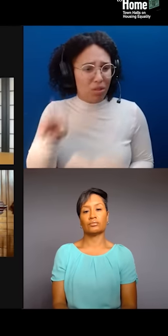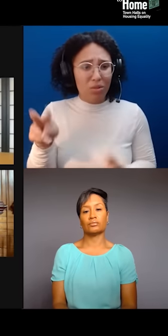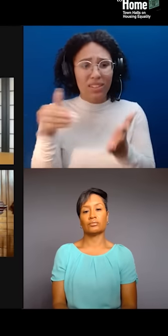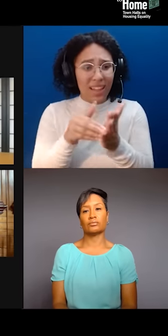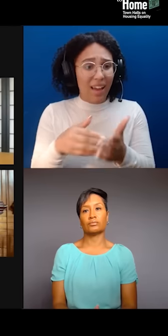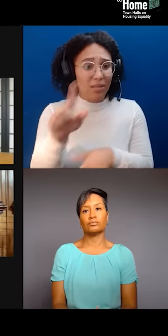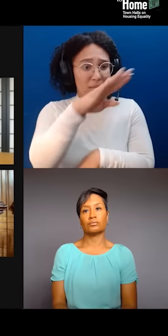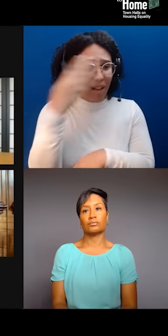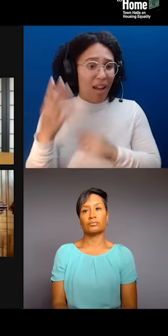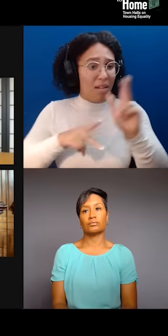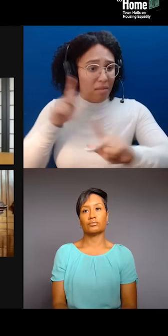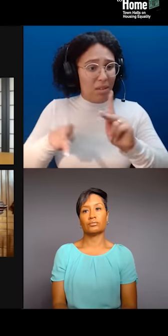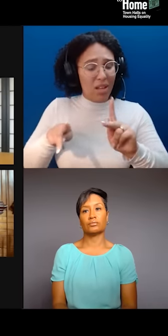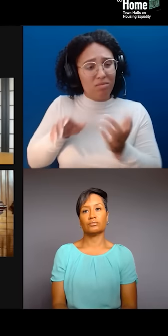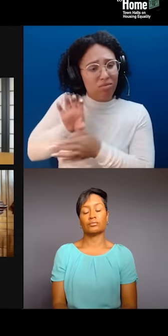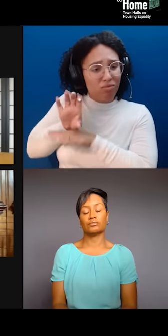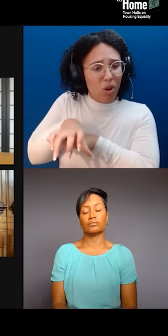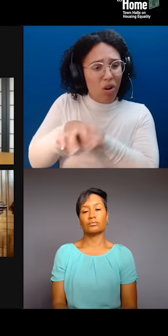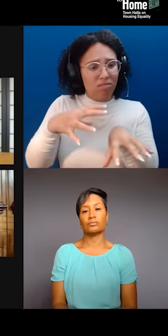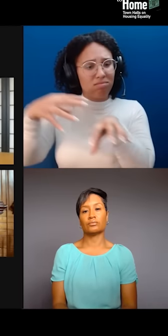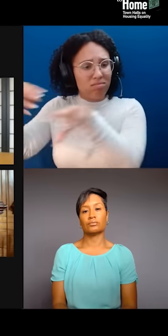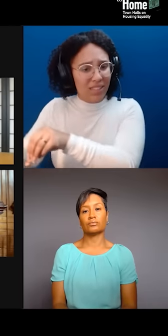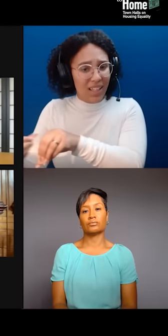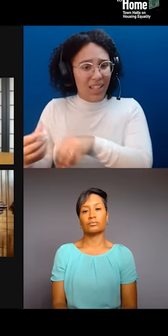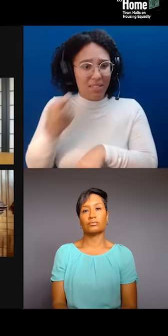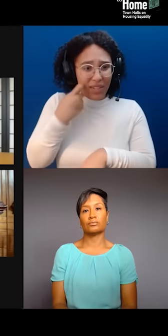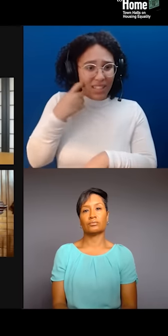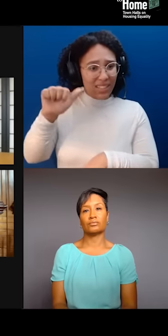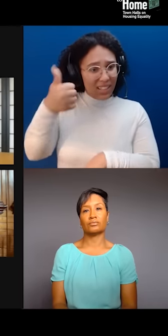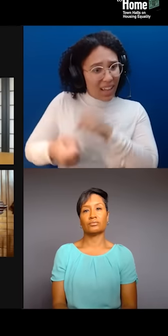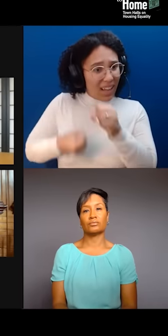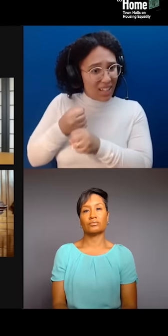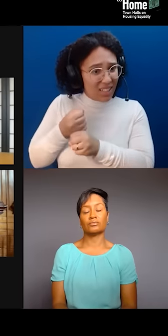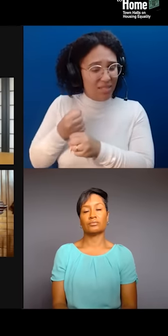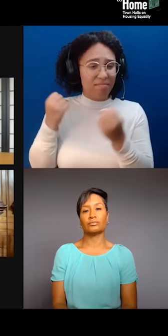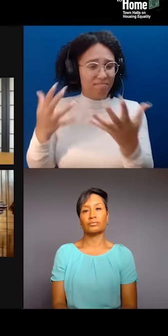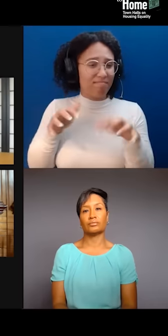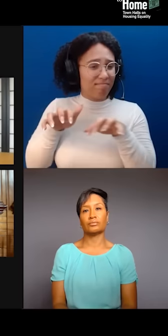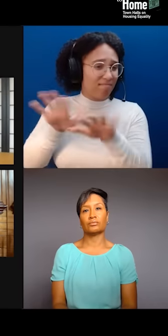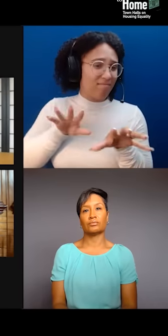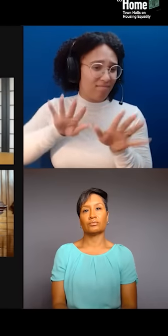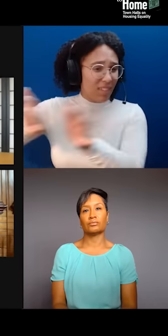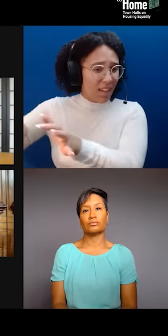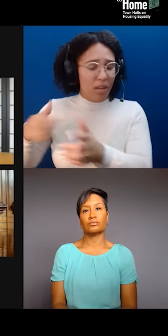We're seeing it in Washington Heights. We're seeing it on the East River with all the luxury developments being built, again, through affordable housing.